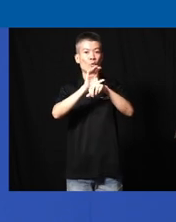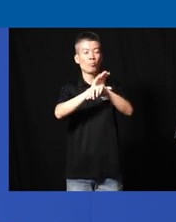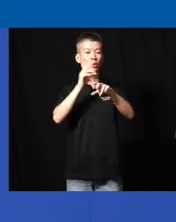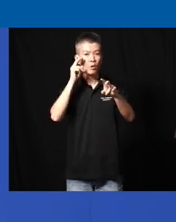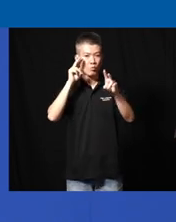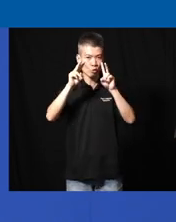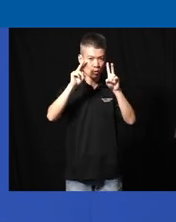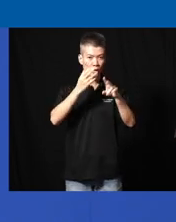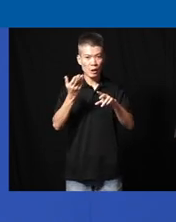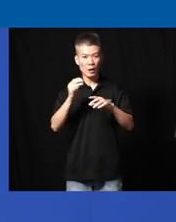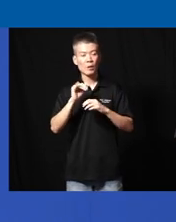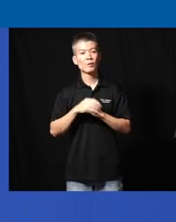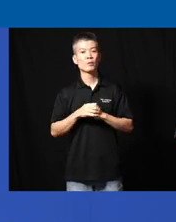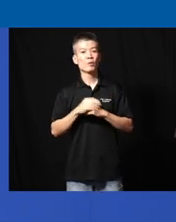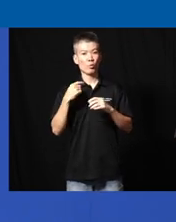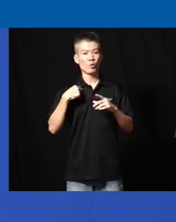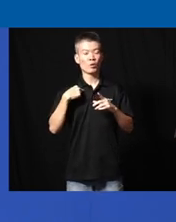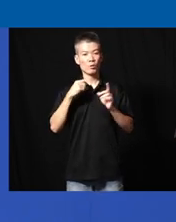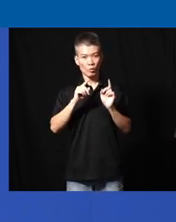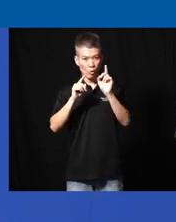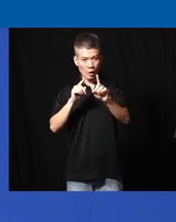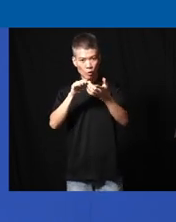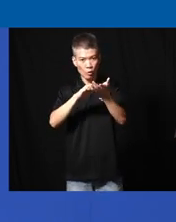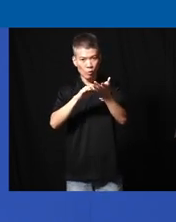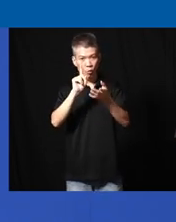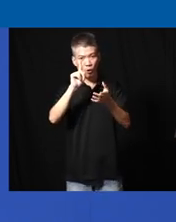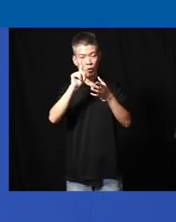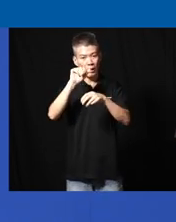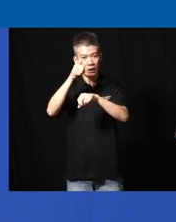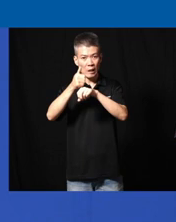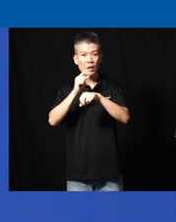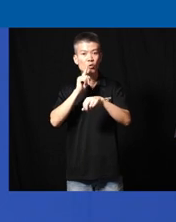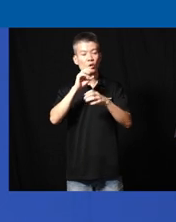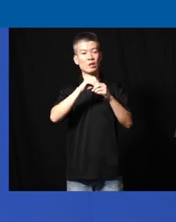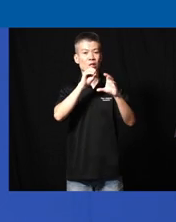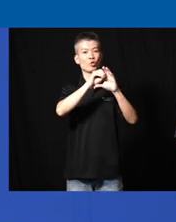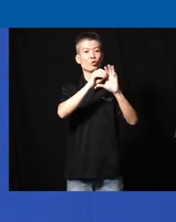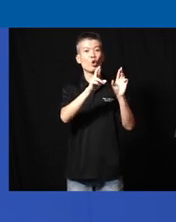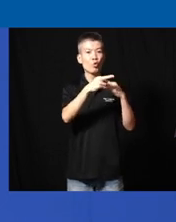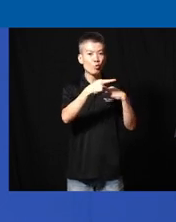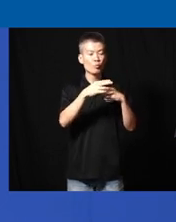and stuff like that and when we got there um one of the set was actually in the store room and the